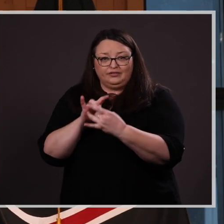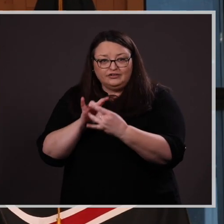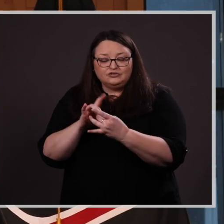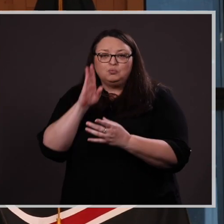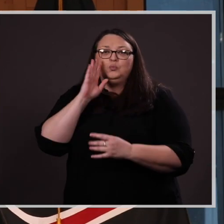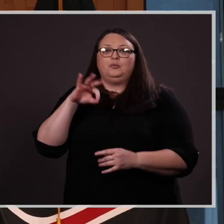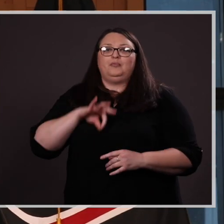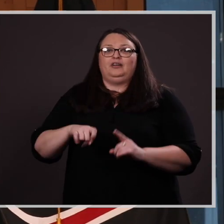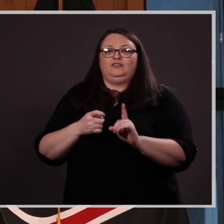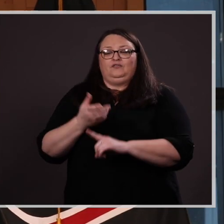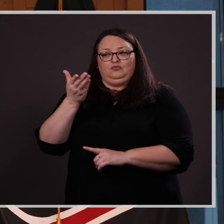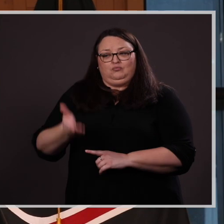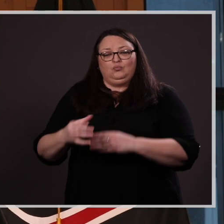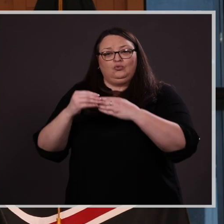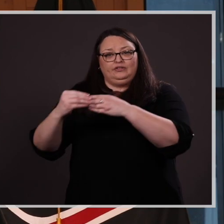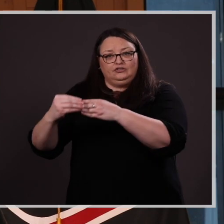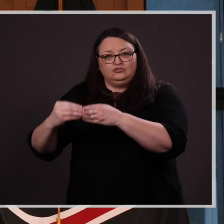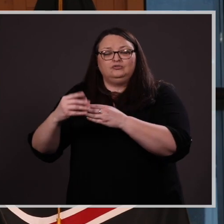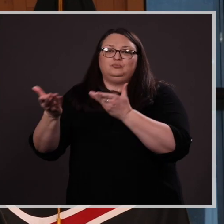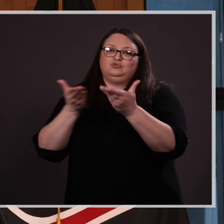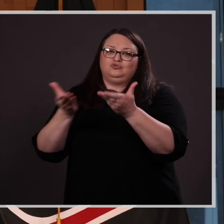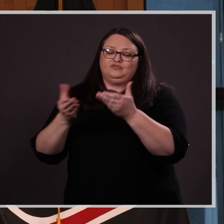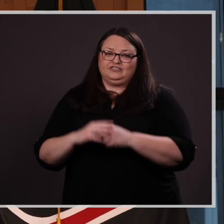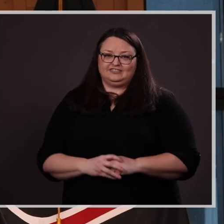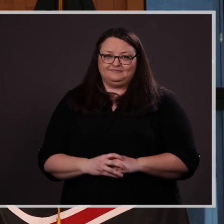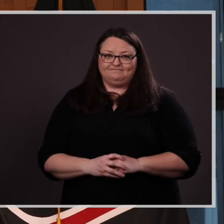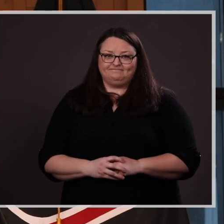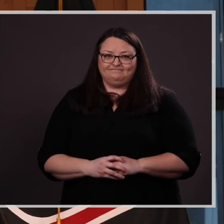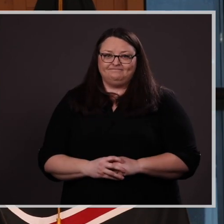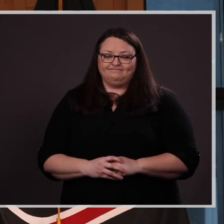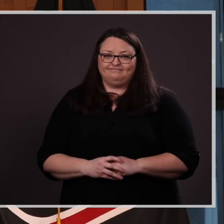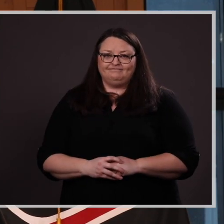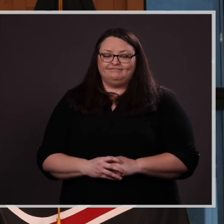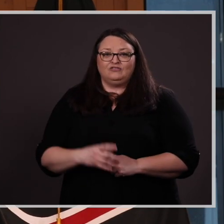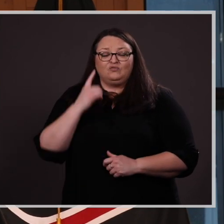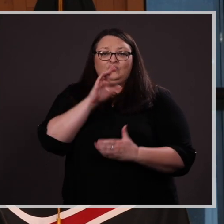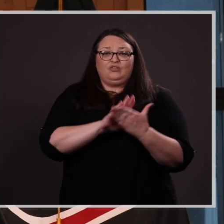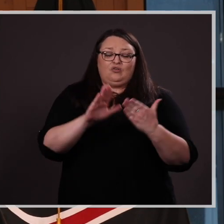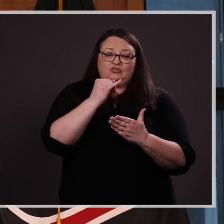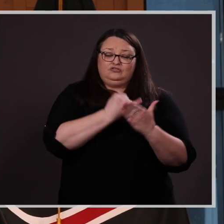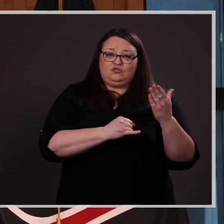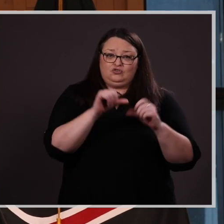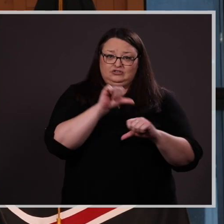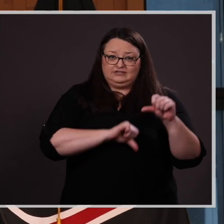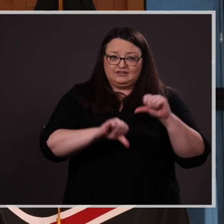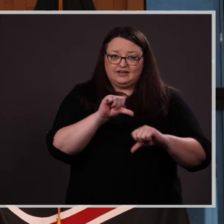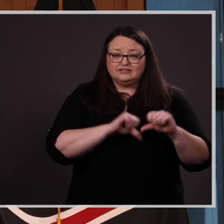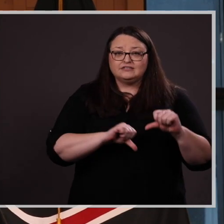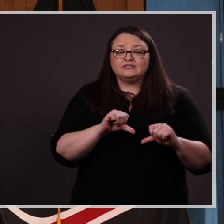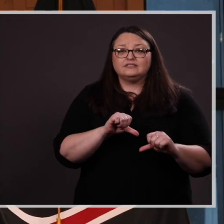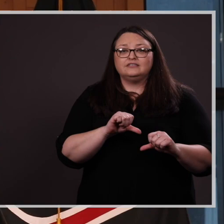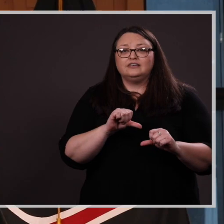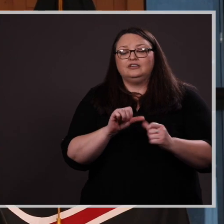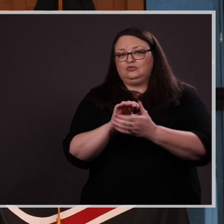will benefit from her leadership and service. On behalf of the College of Arts & Sciences,